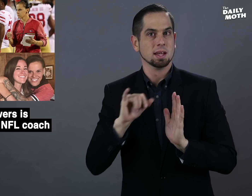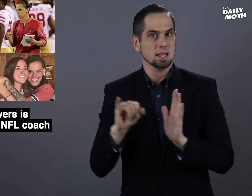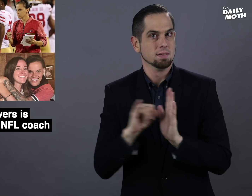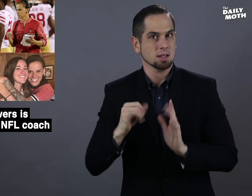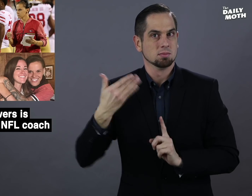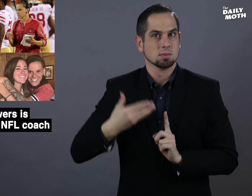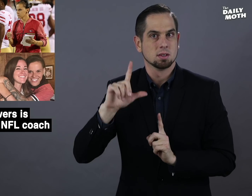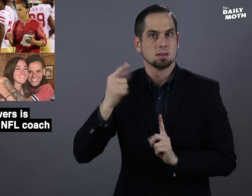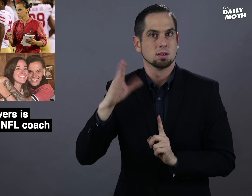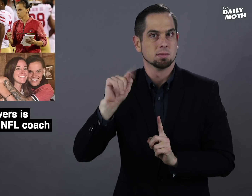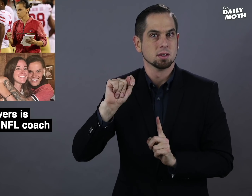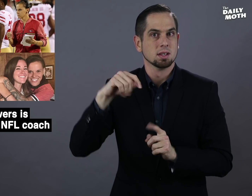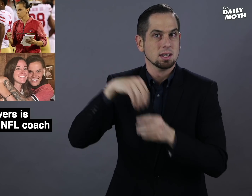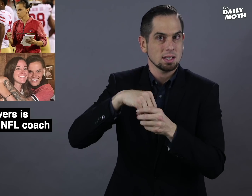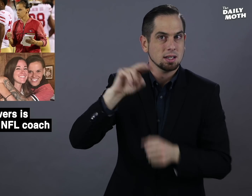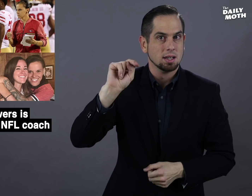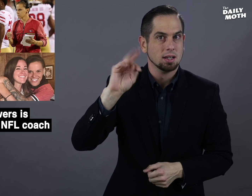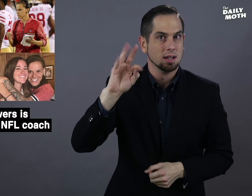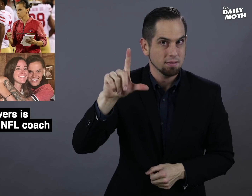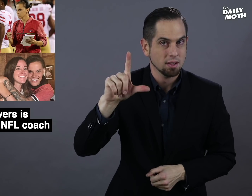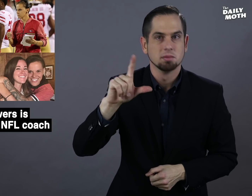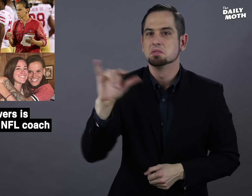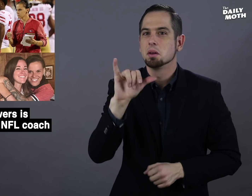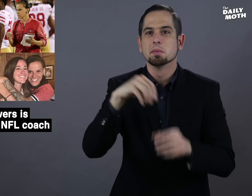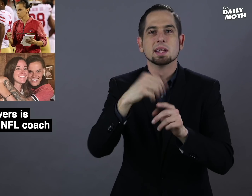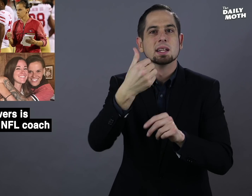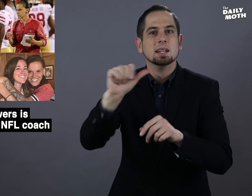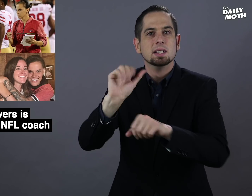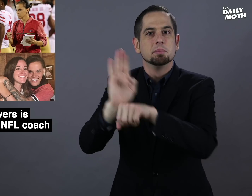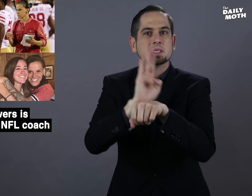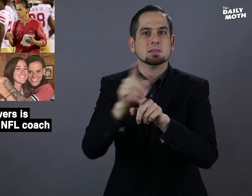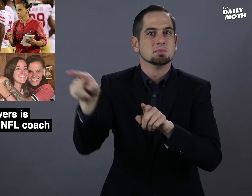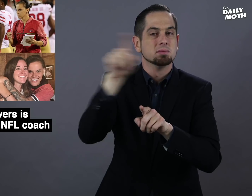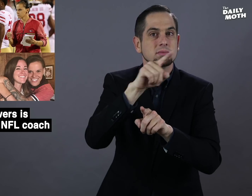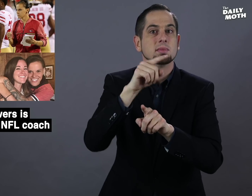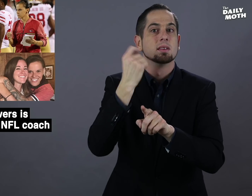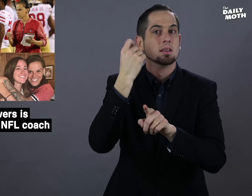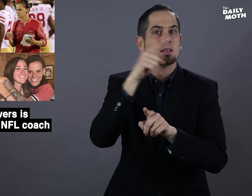who identify as LGBT in the NFL, as in any business,